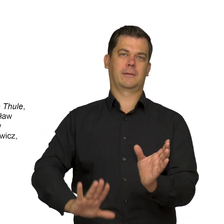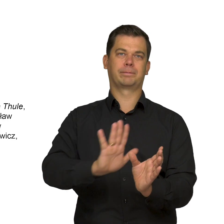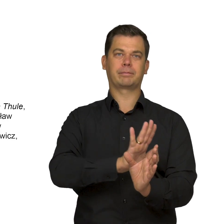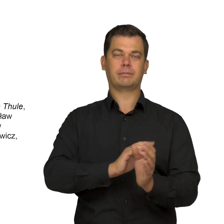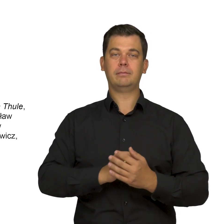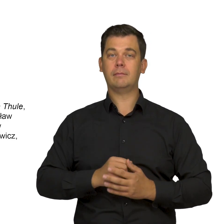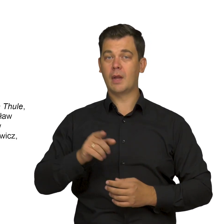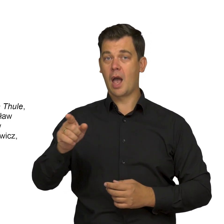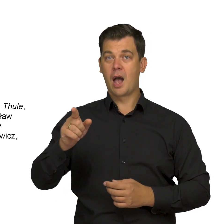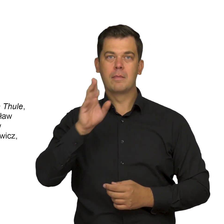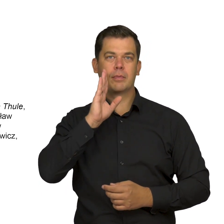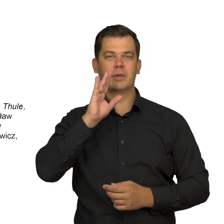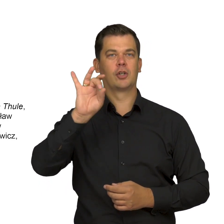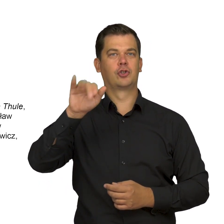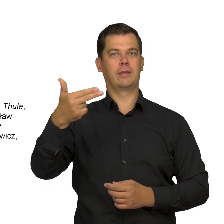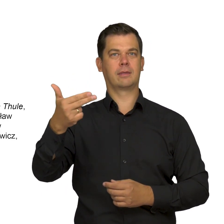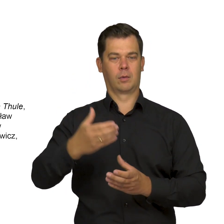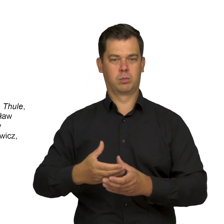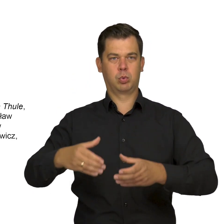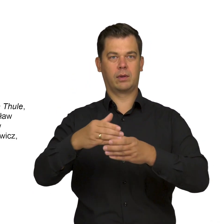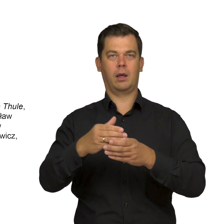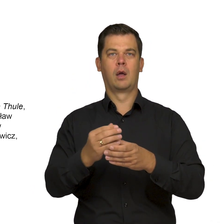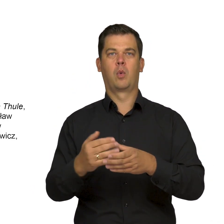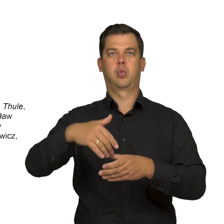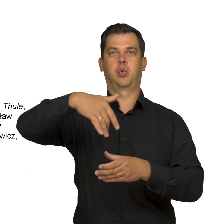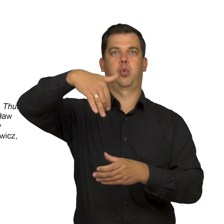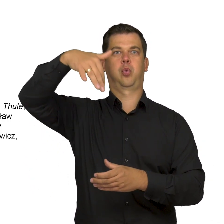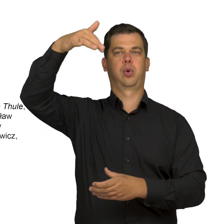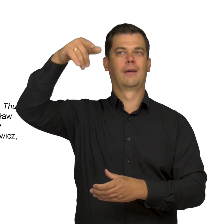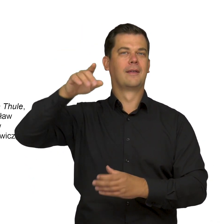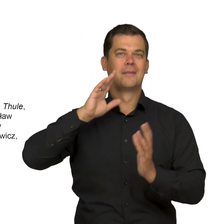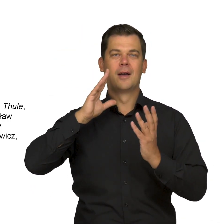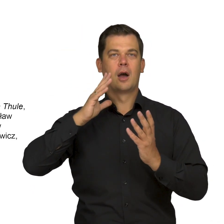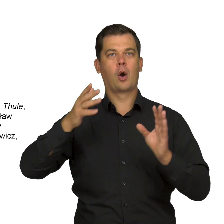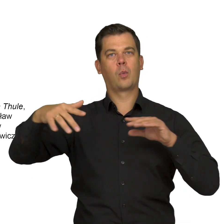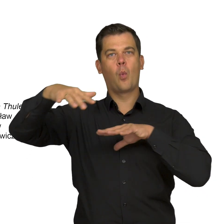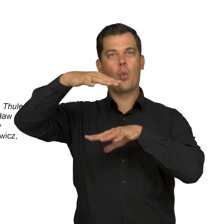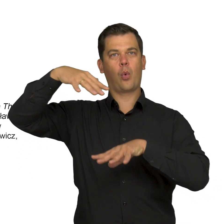The creature, like a genie in a bottle, is legless. It seems more like a cloud that took on human form.